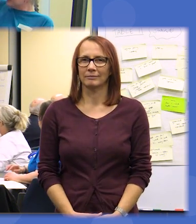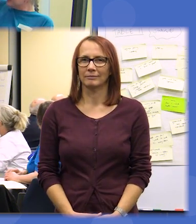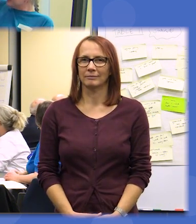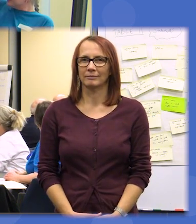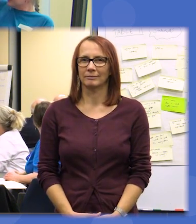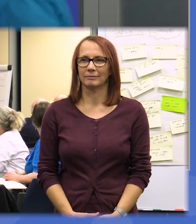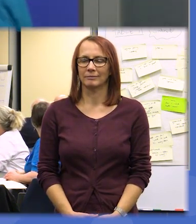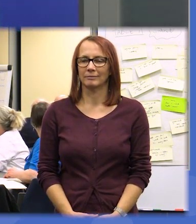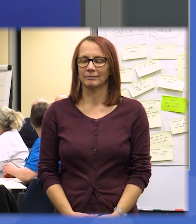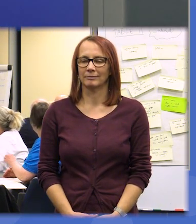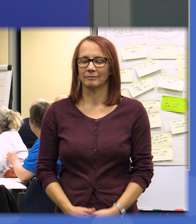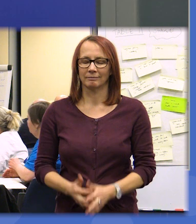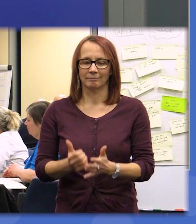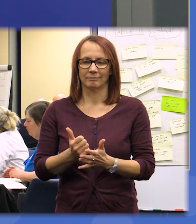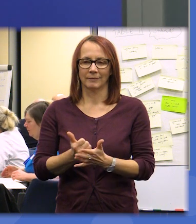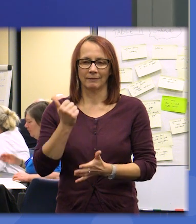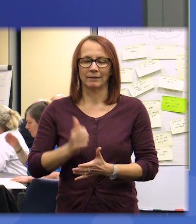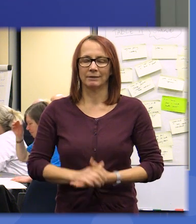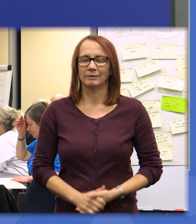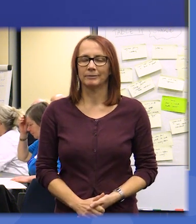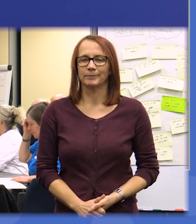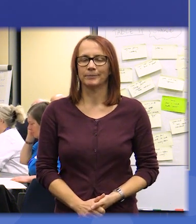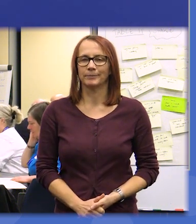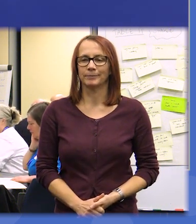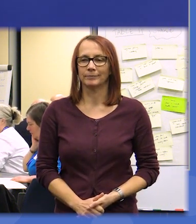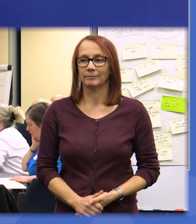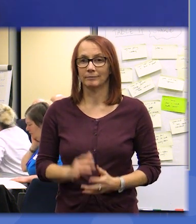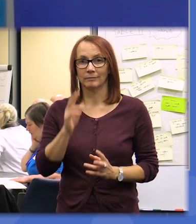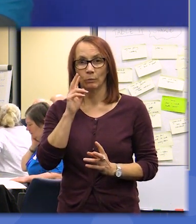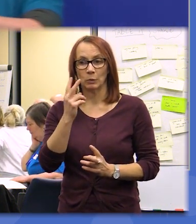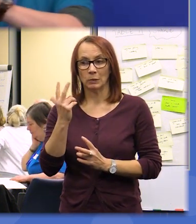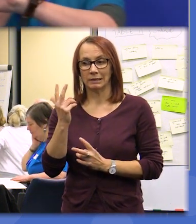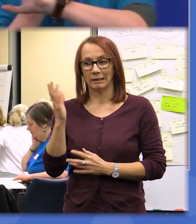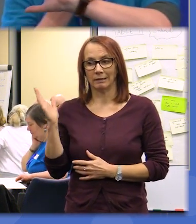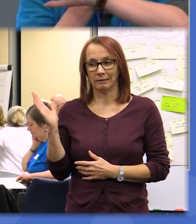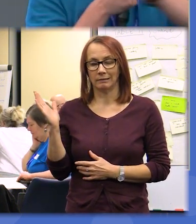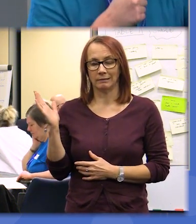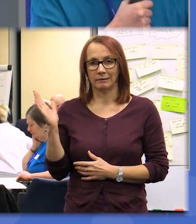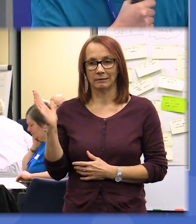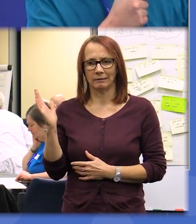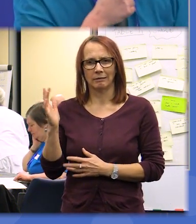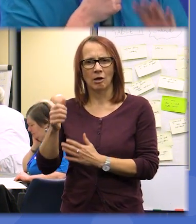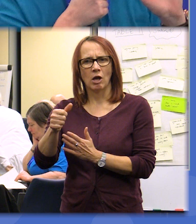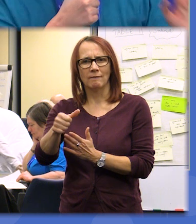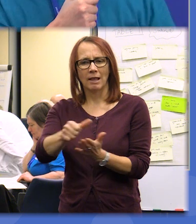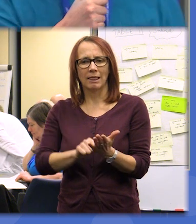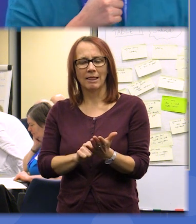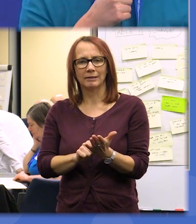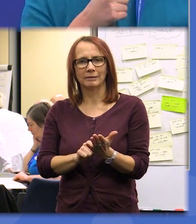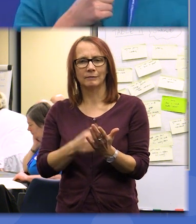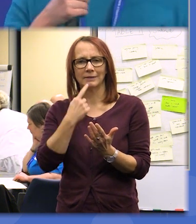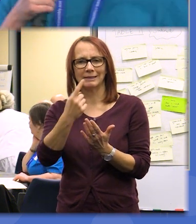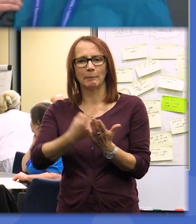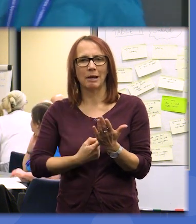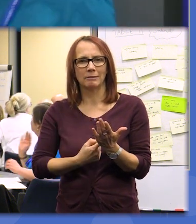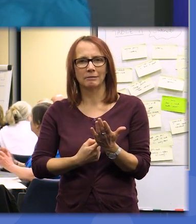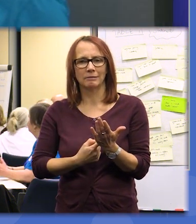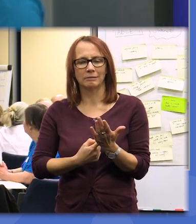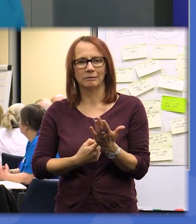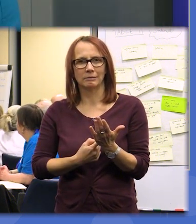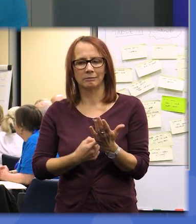fantastic so what you see here is a list of the statements that came up across